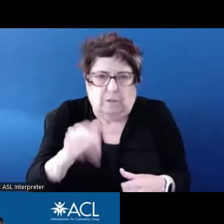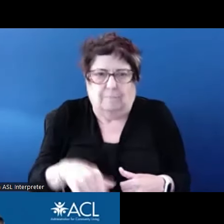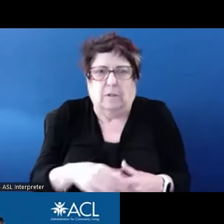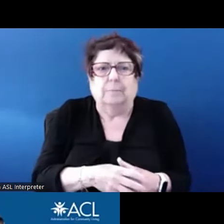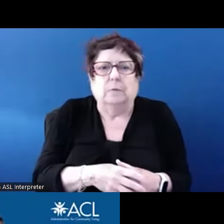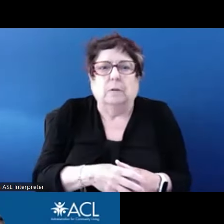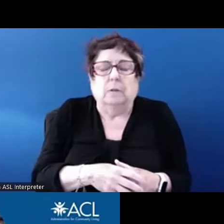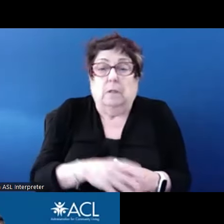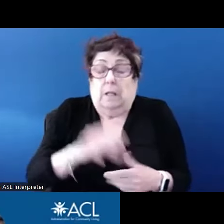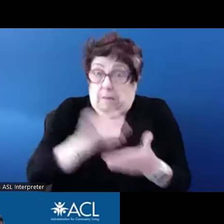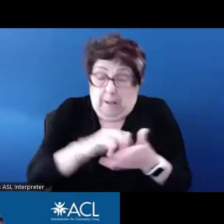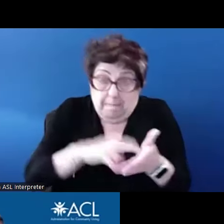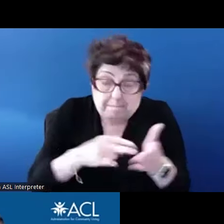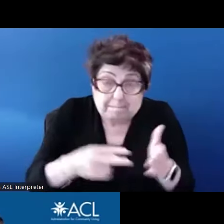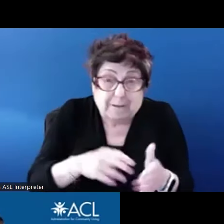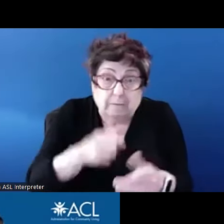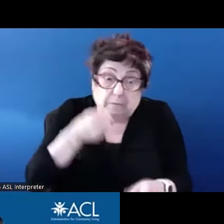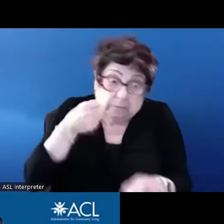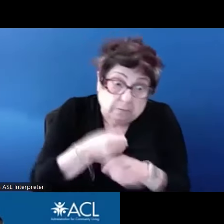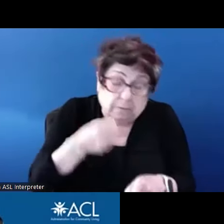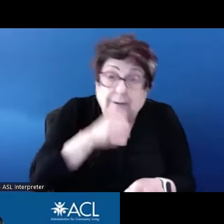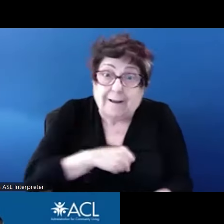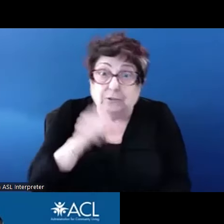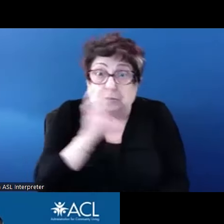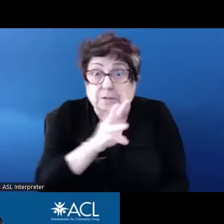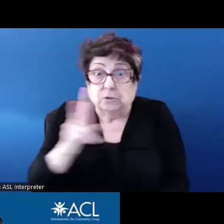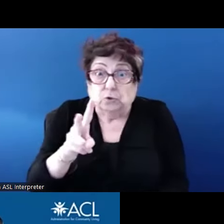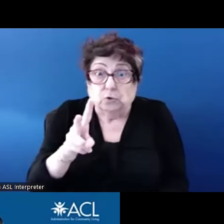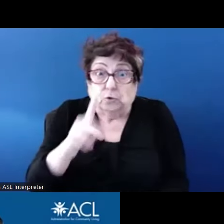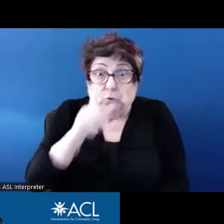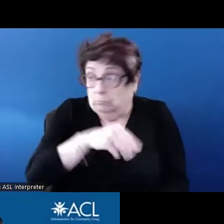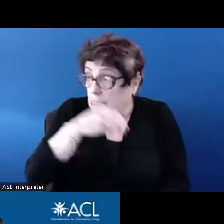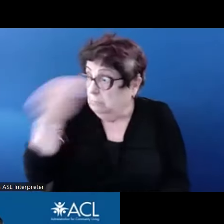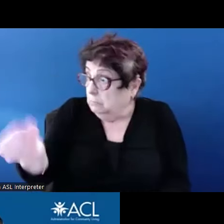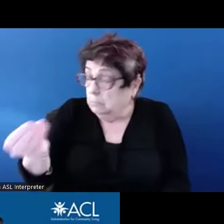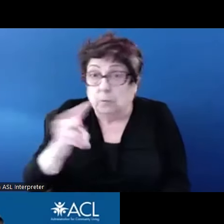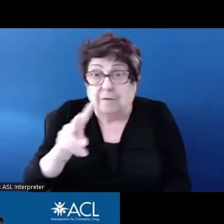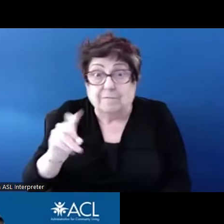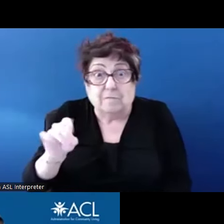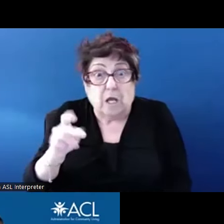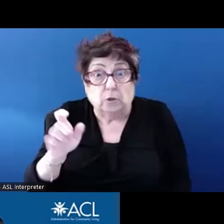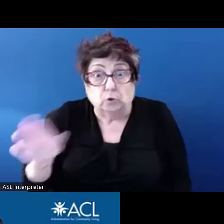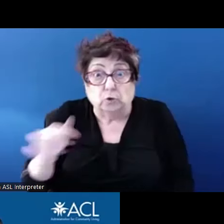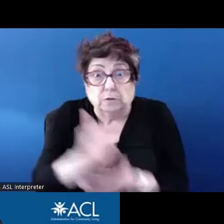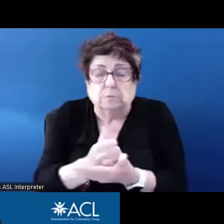birthday you have to, your voucher assistance ends, you can remain in the unit and receive